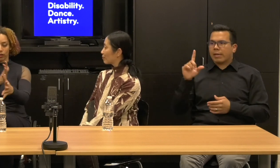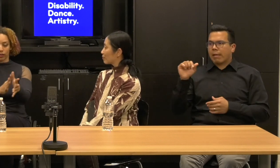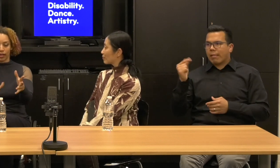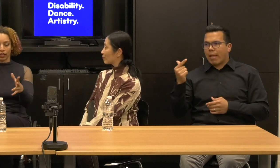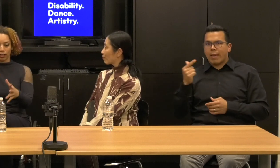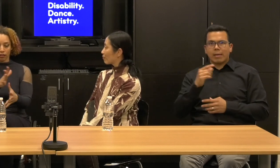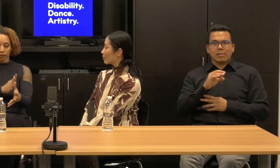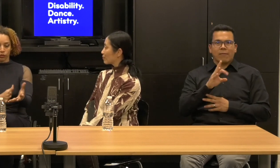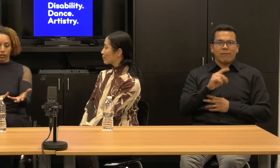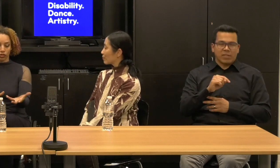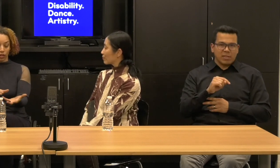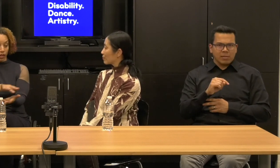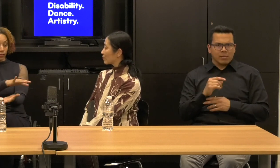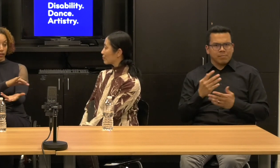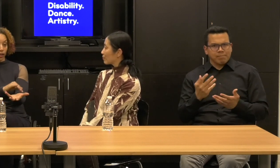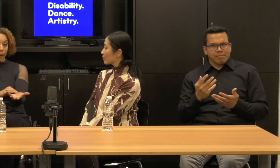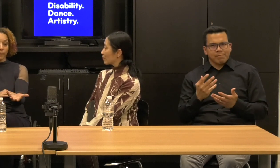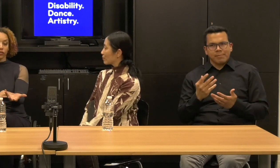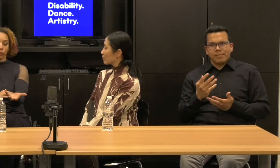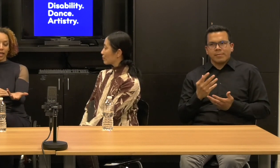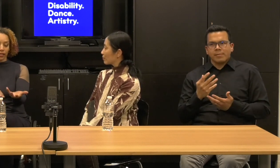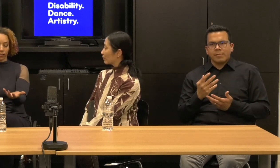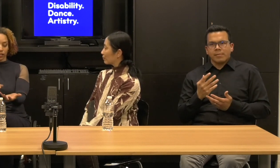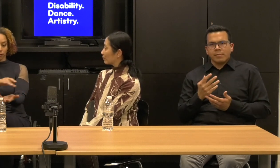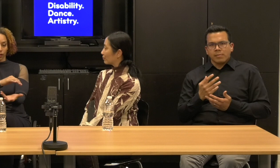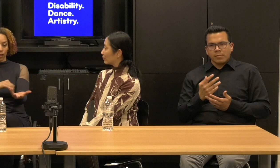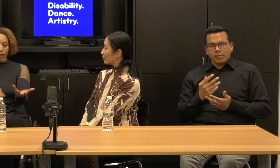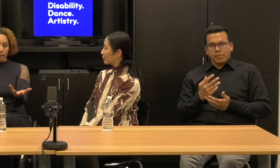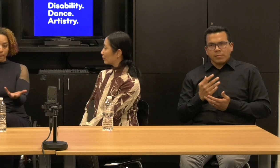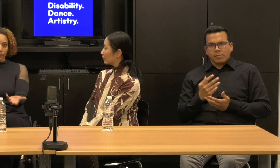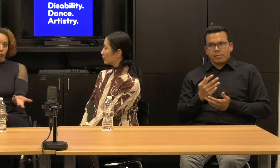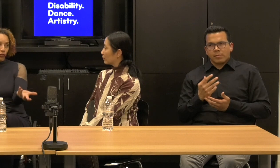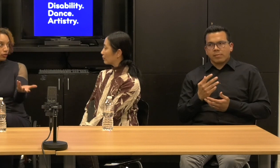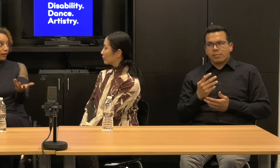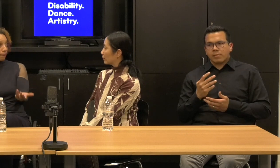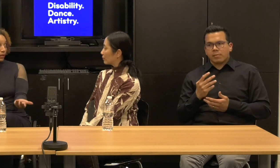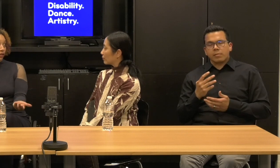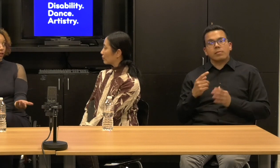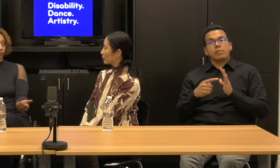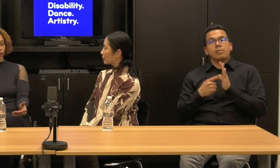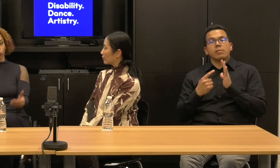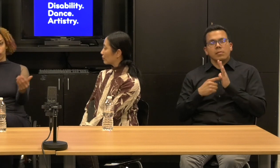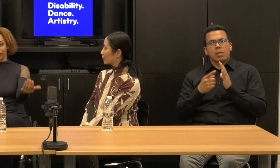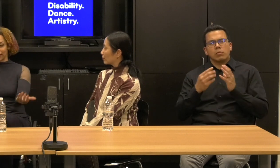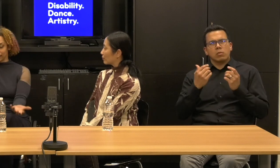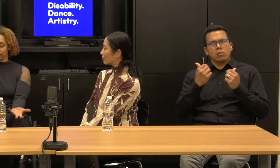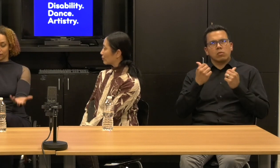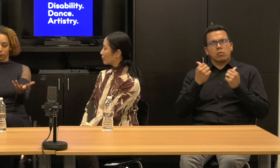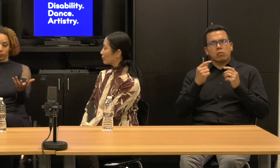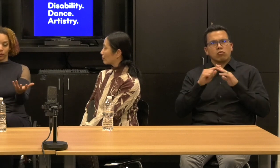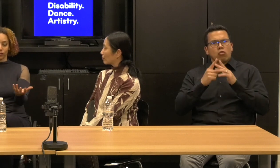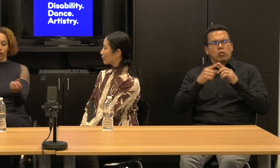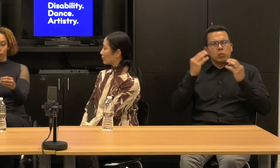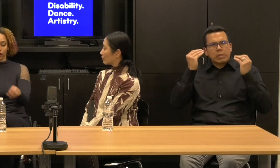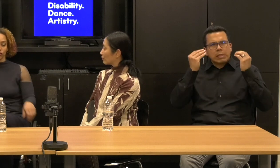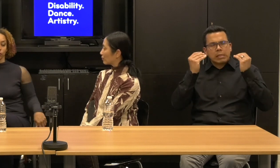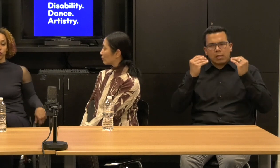of way that that conversation has come. And so you get into this question about ability of like what is, what is, what could someone